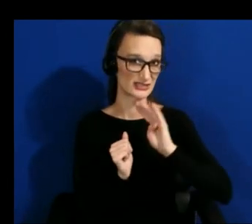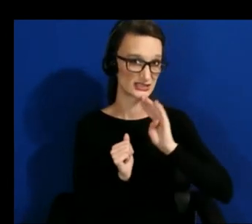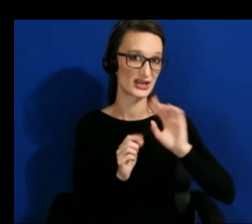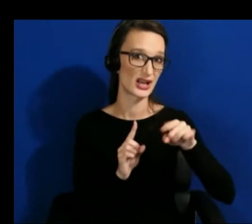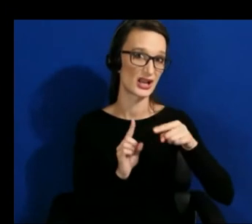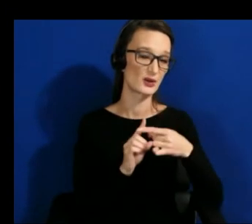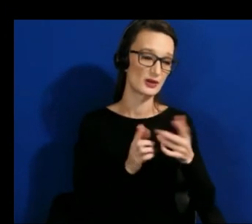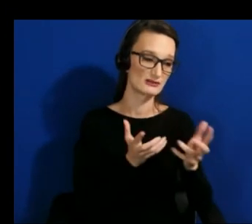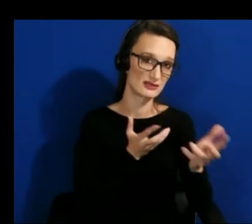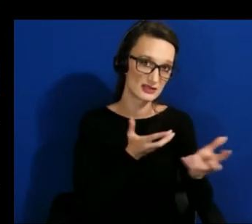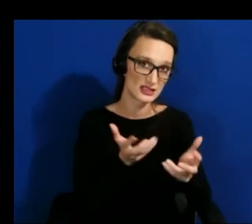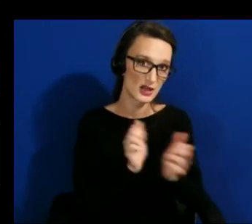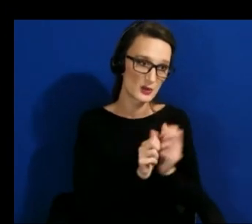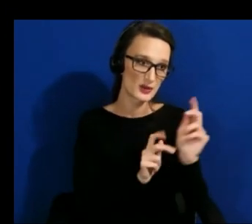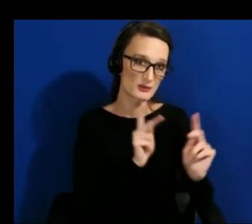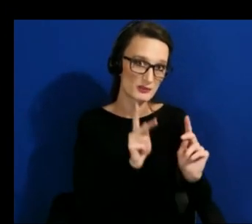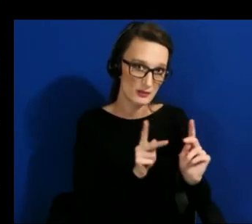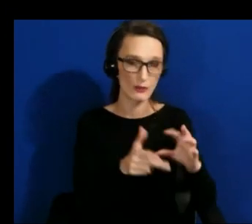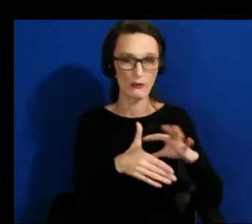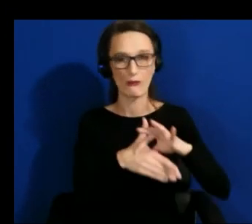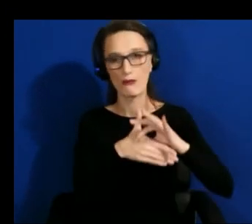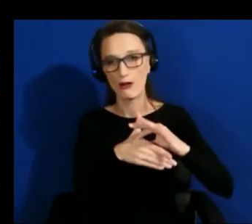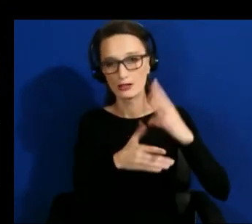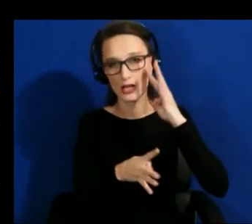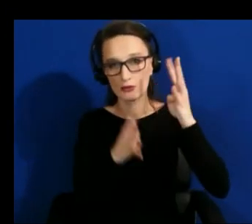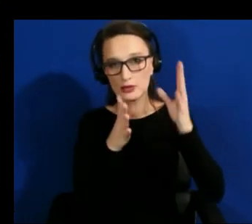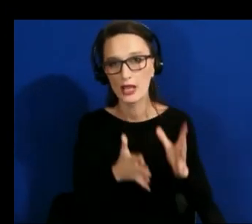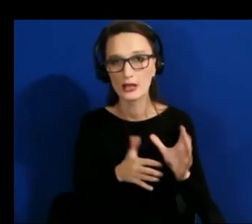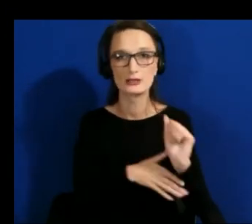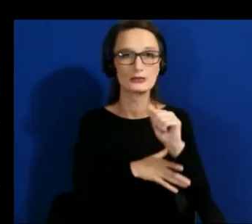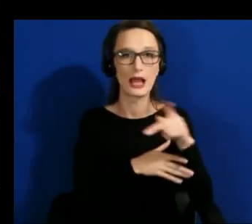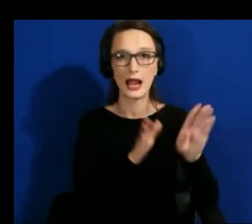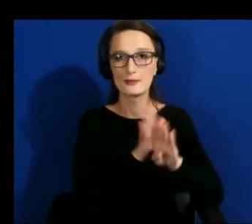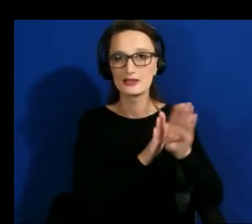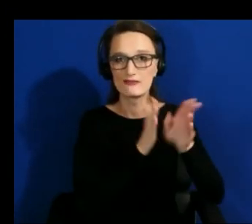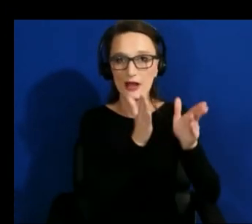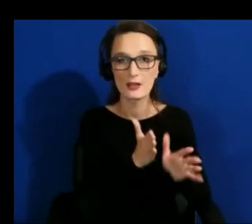content creators application developers might have a very specific idea for what they want